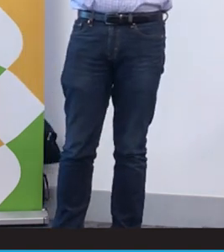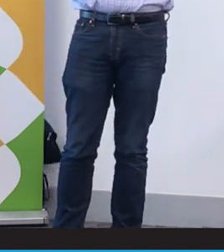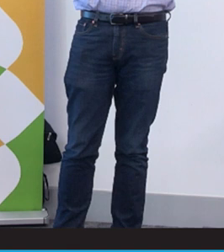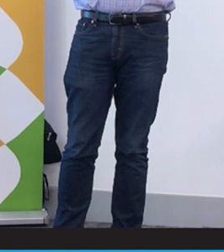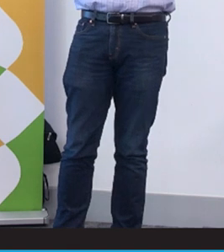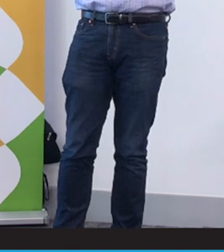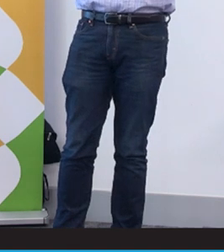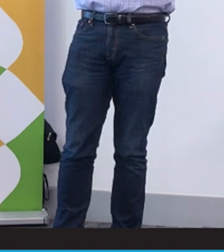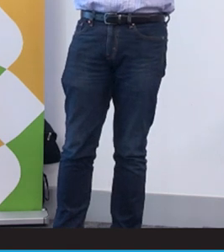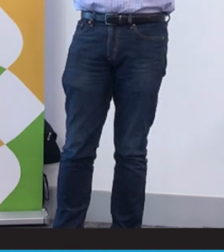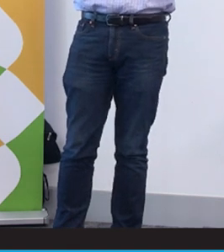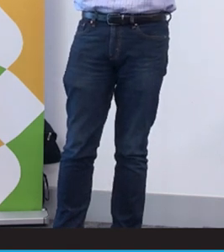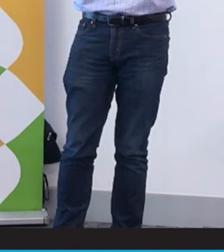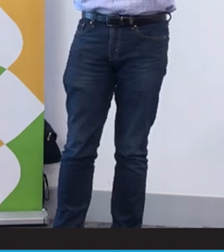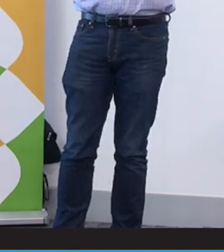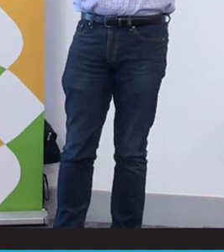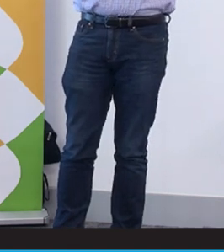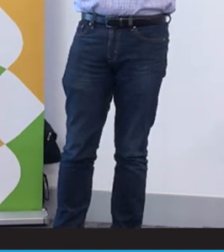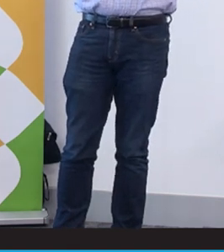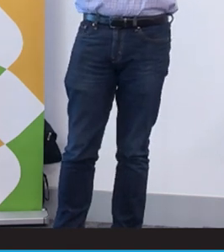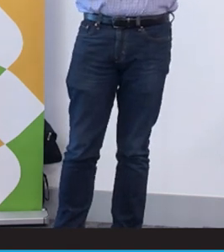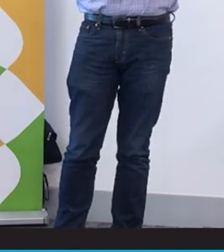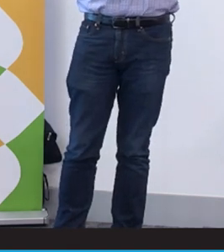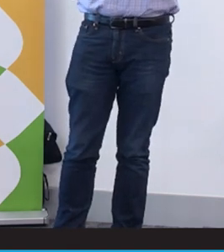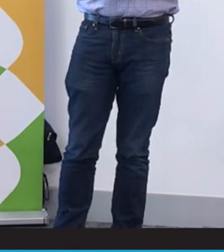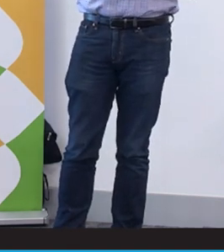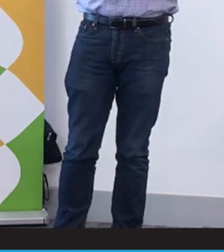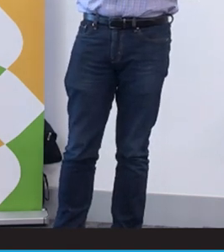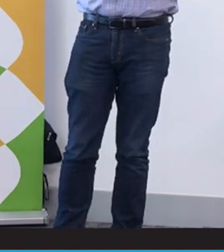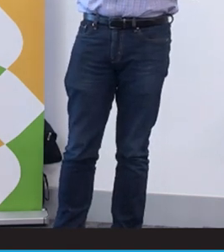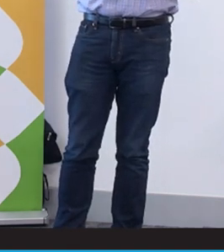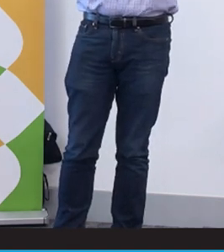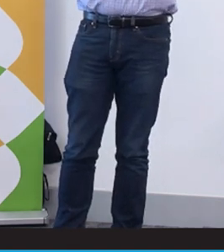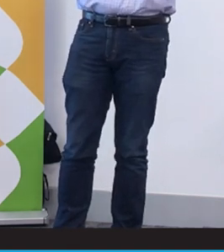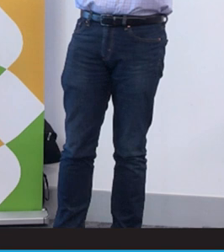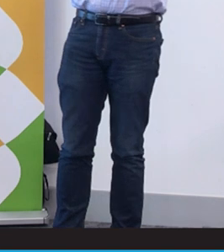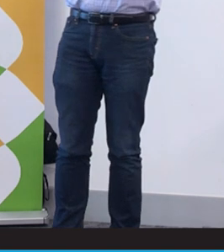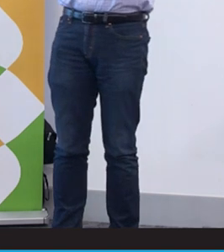greater. In Victoria specifically Auslan is the fifth most taught language in schools.